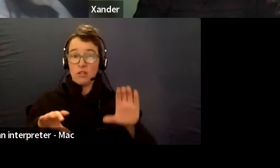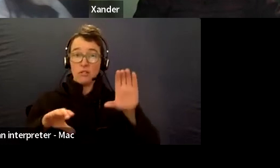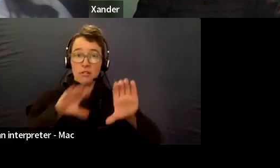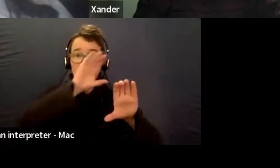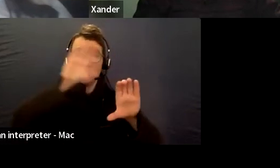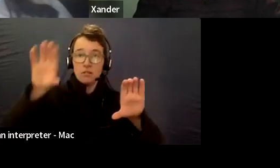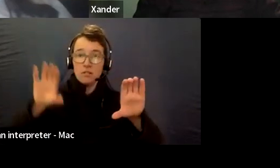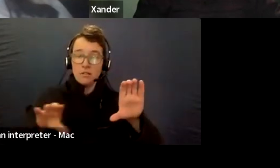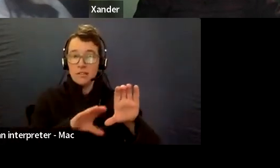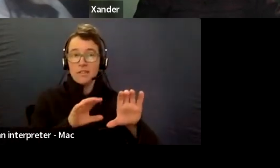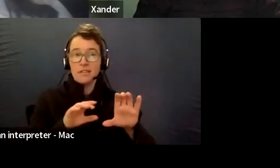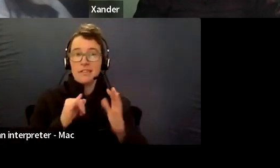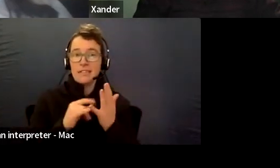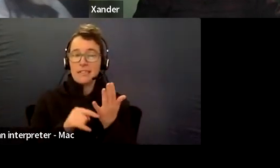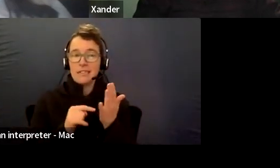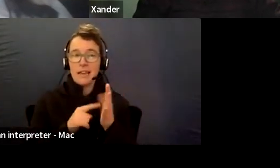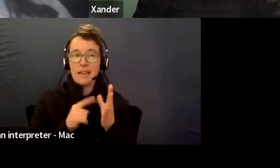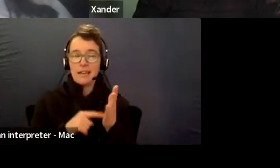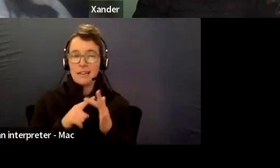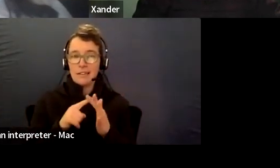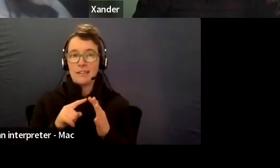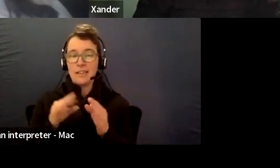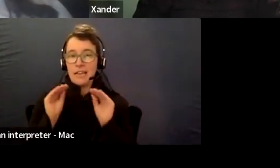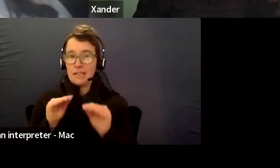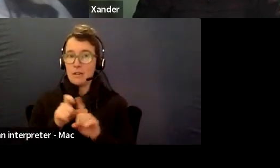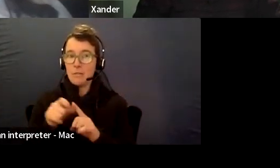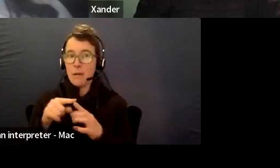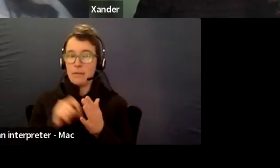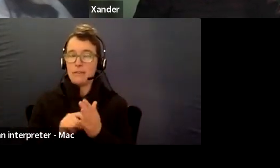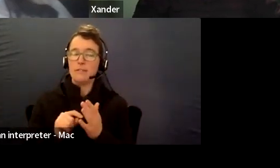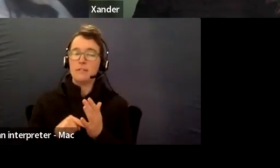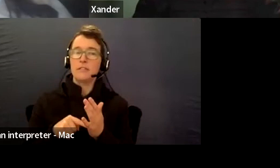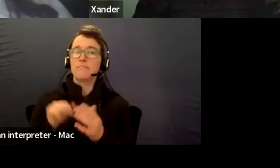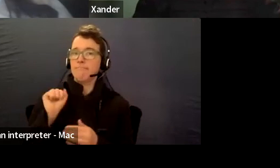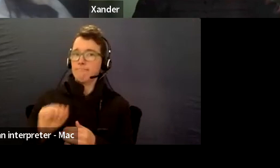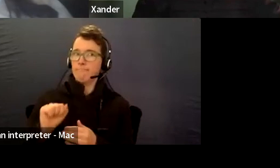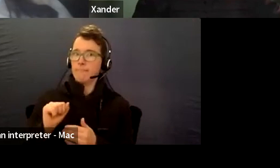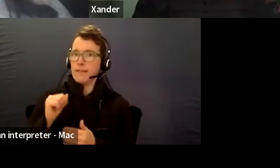Education Department say about preparing for school.